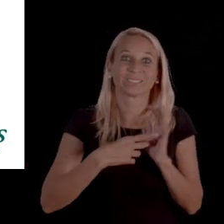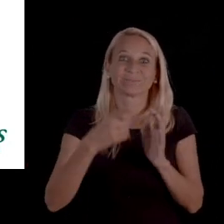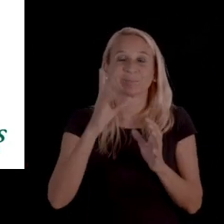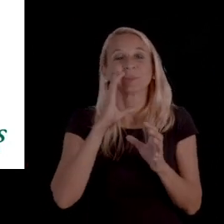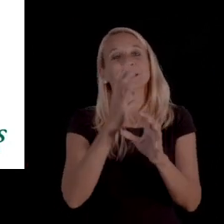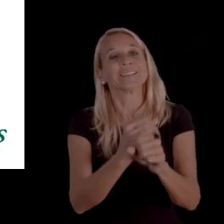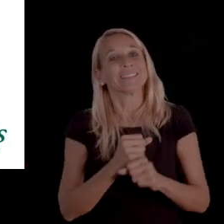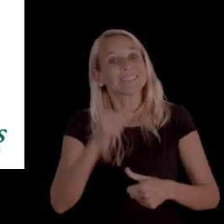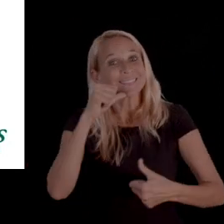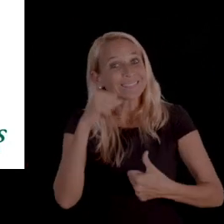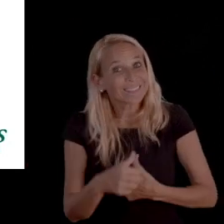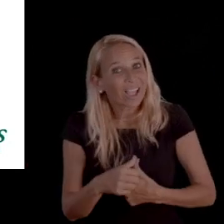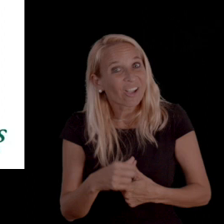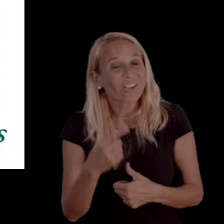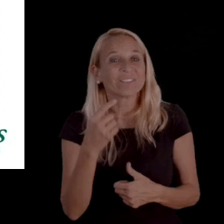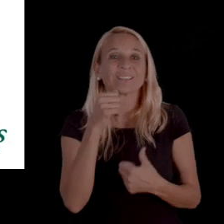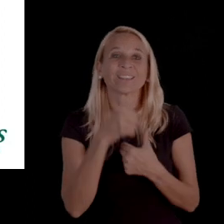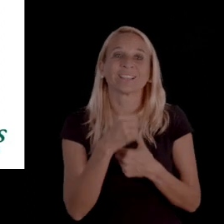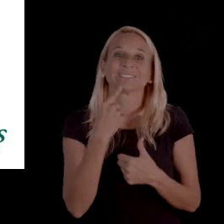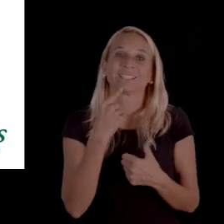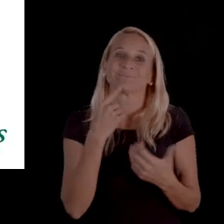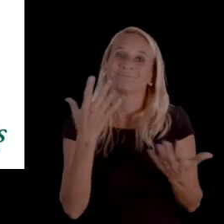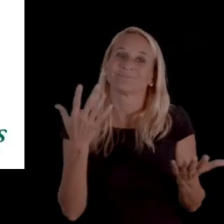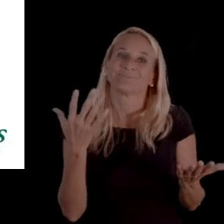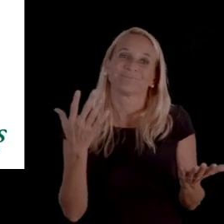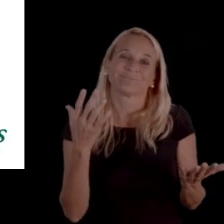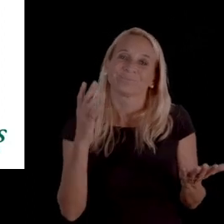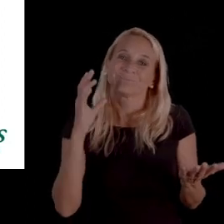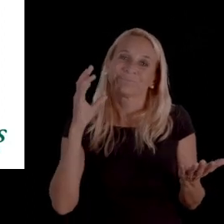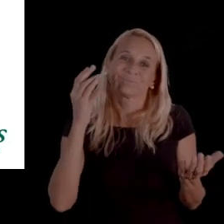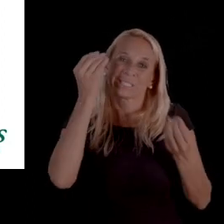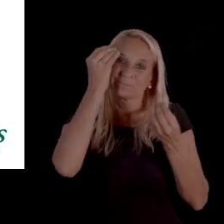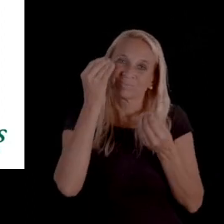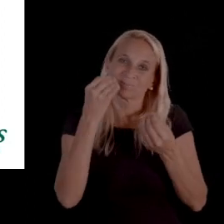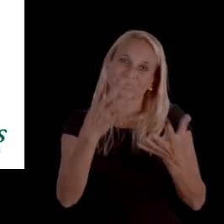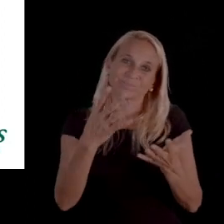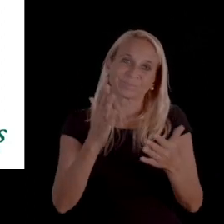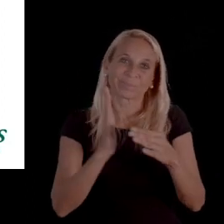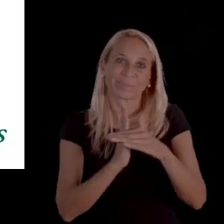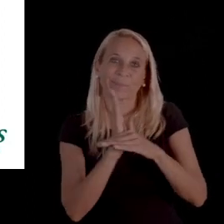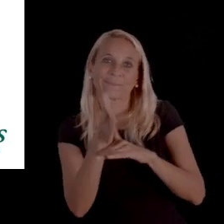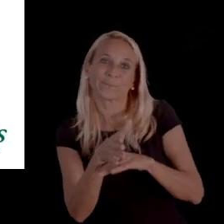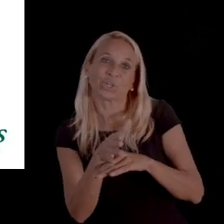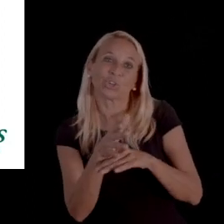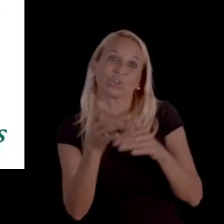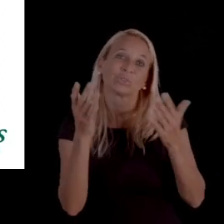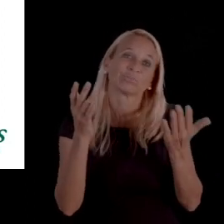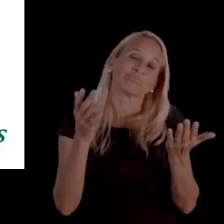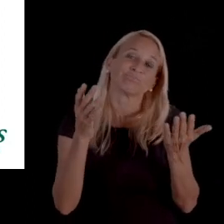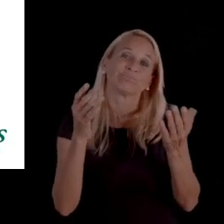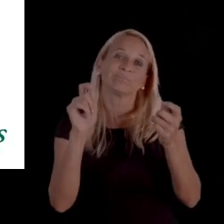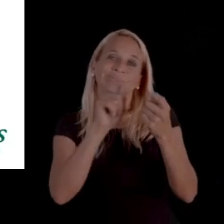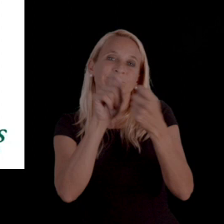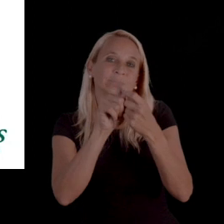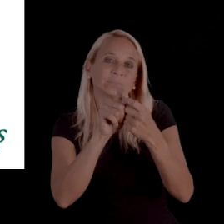So, if a decision is overturned, which means that you might get a letter,